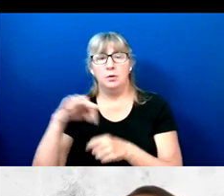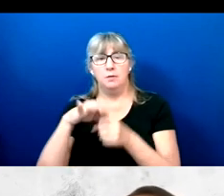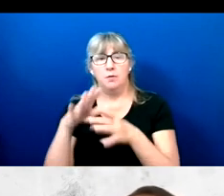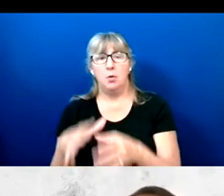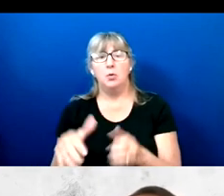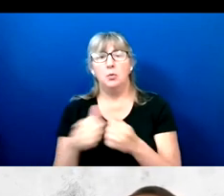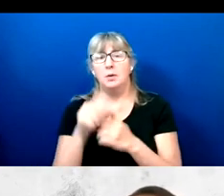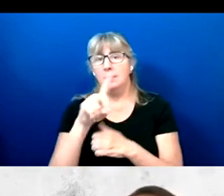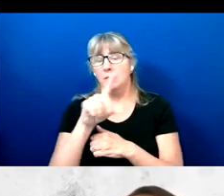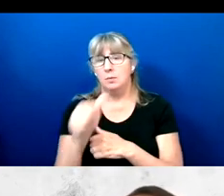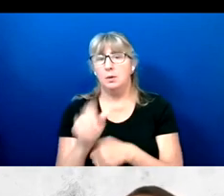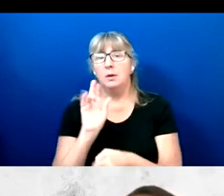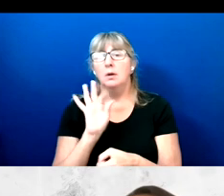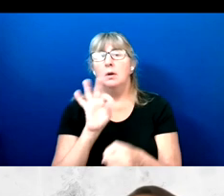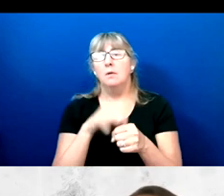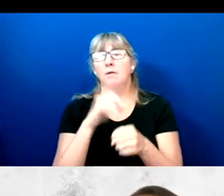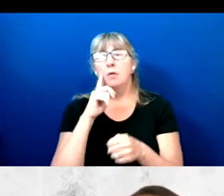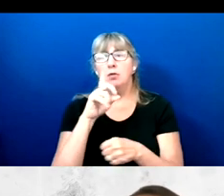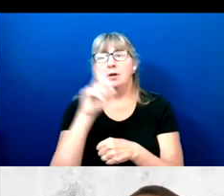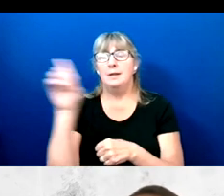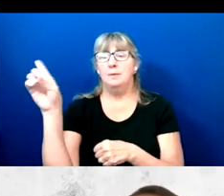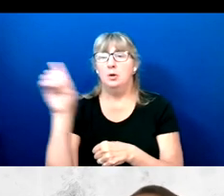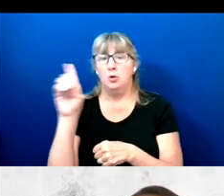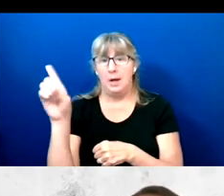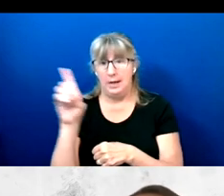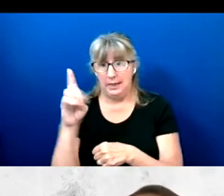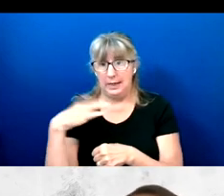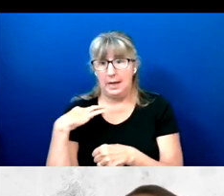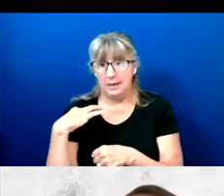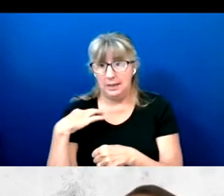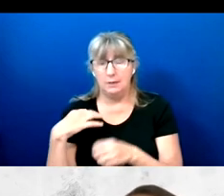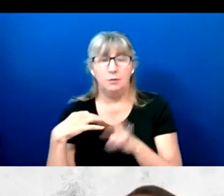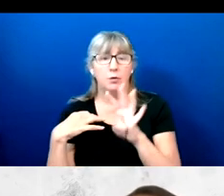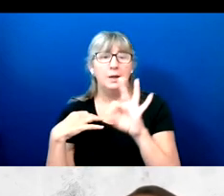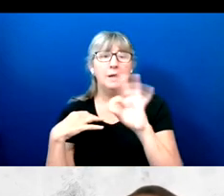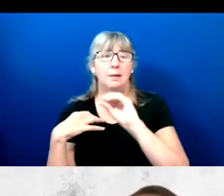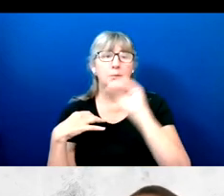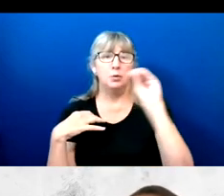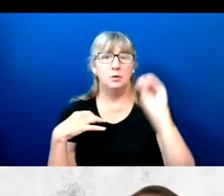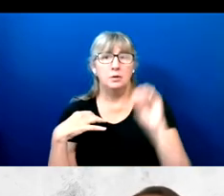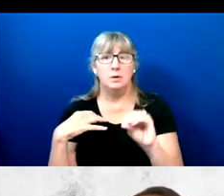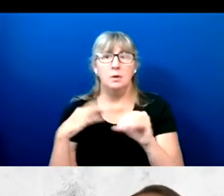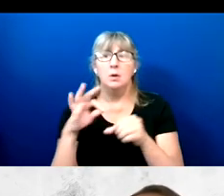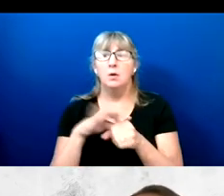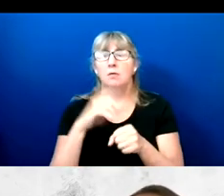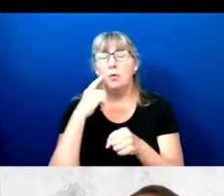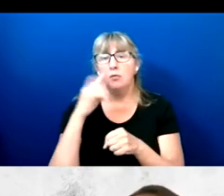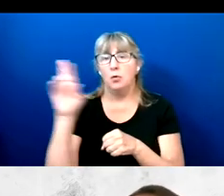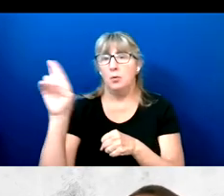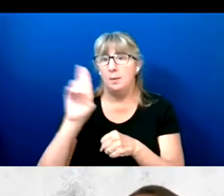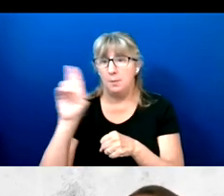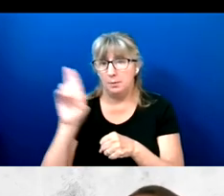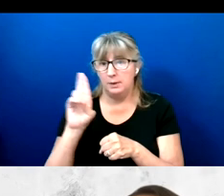Democratic Congressional candidates. And 49% voted for Republican Congressional candidates.